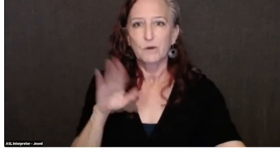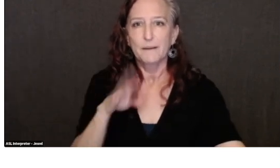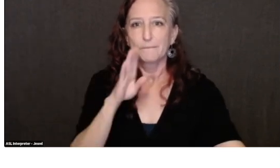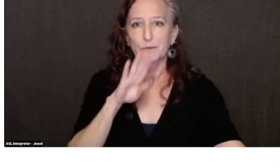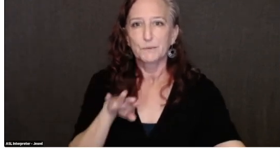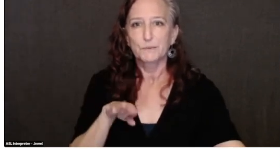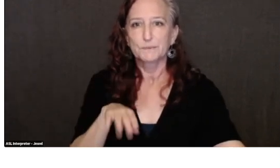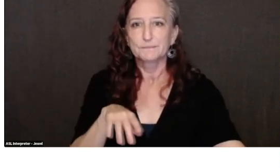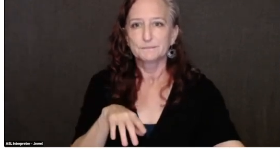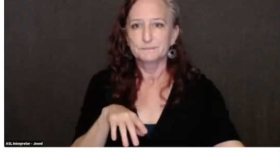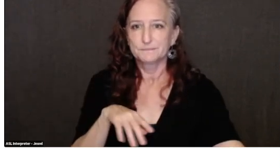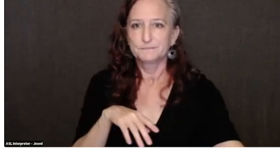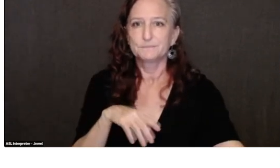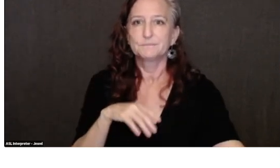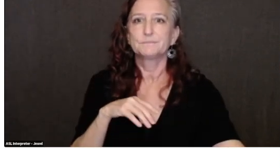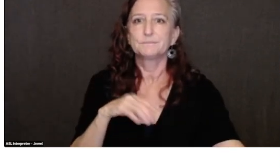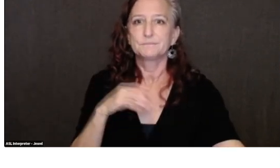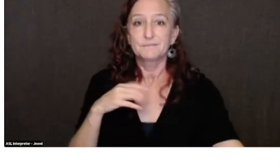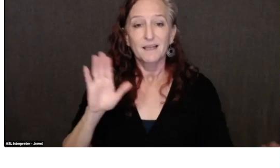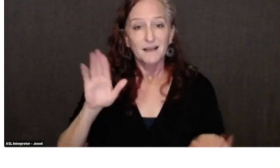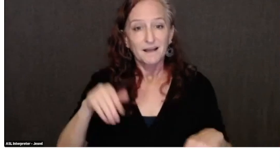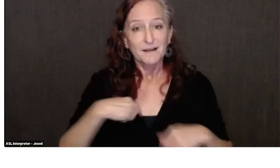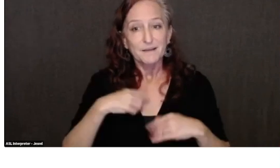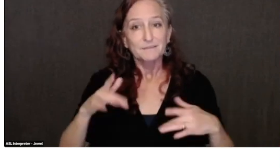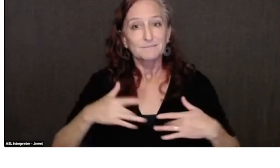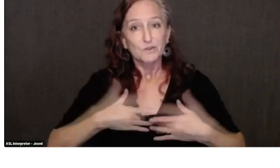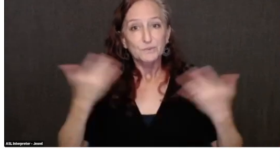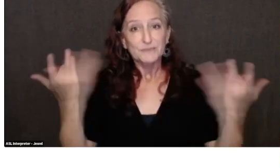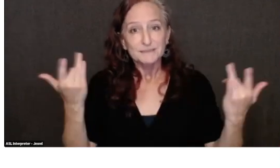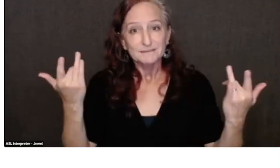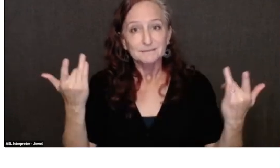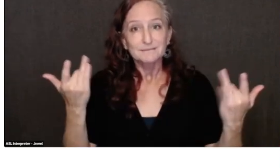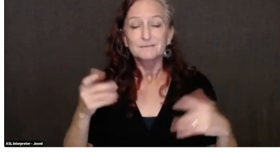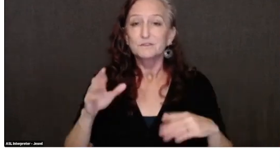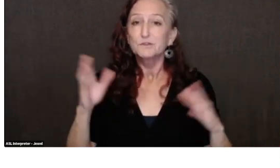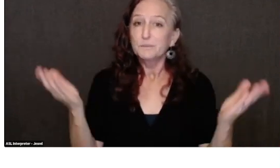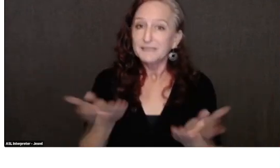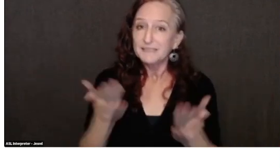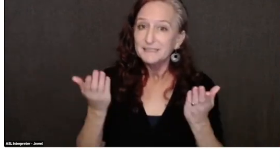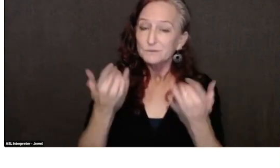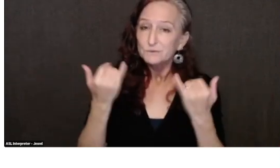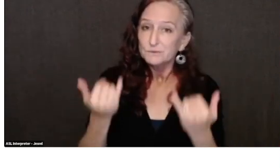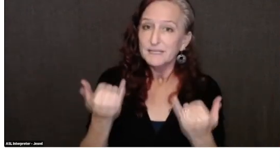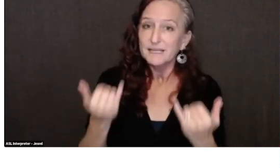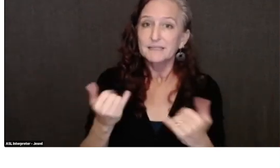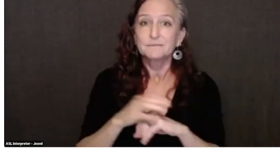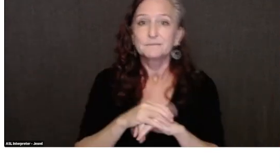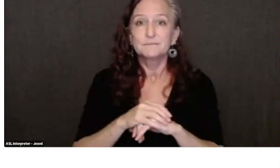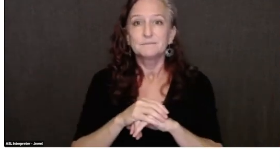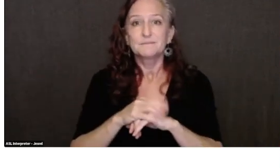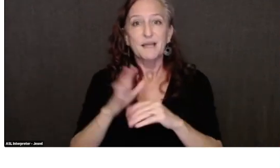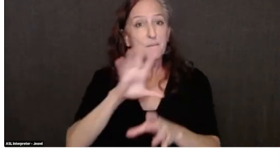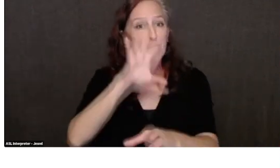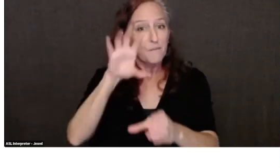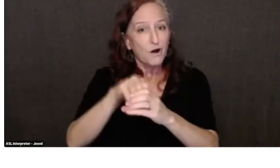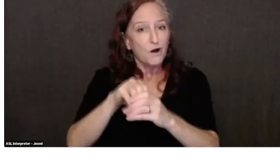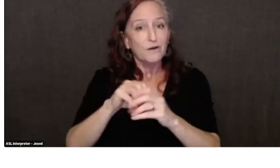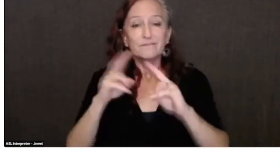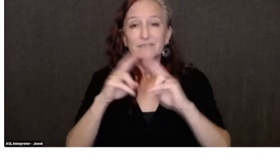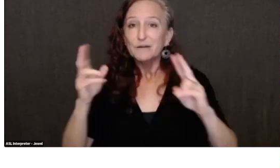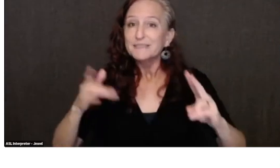So, I am very excited to be here today and to be part of this very exciting event.